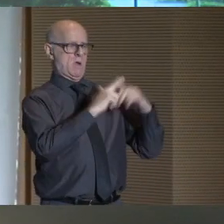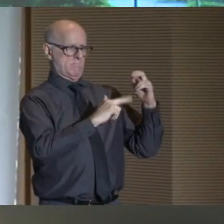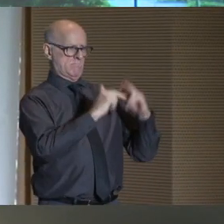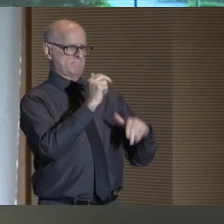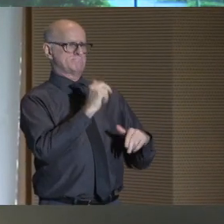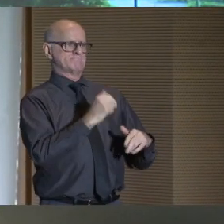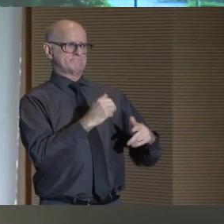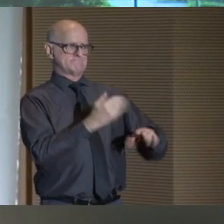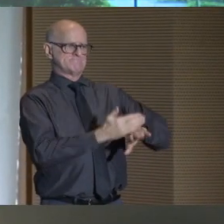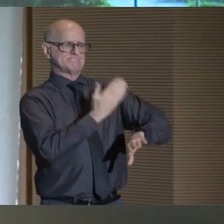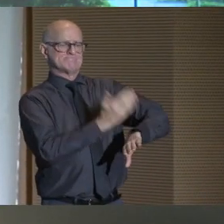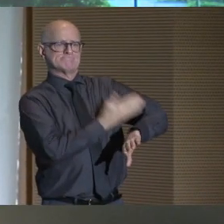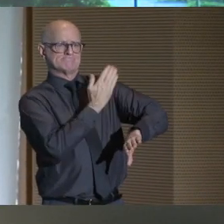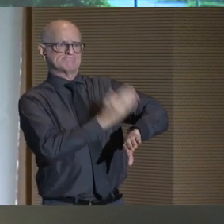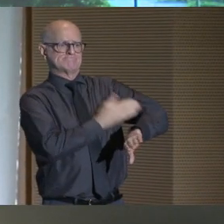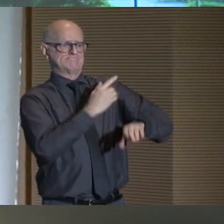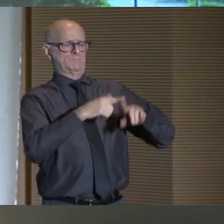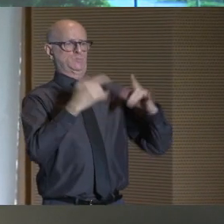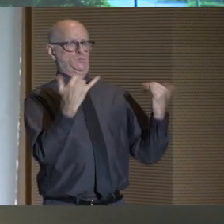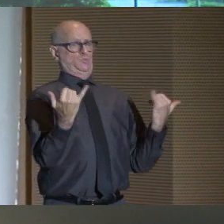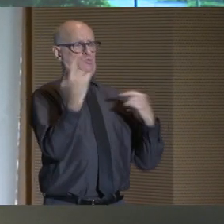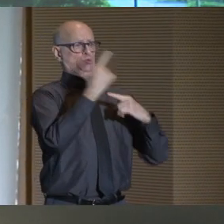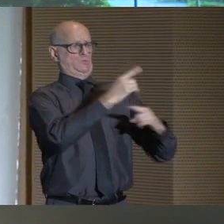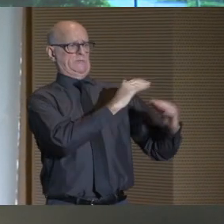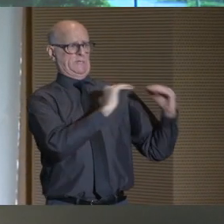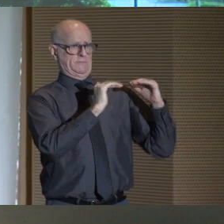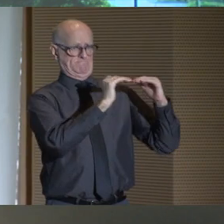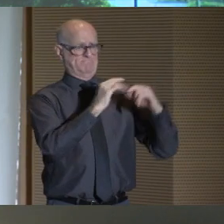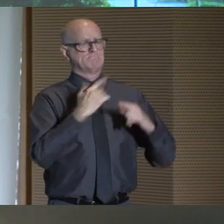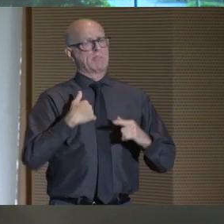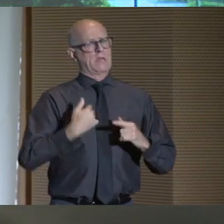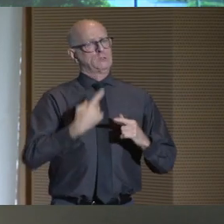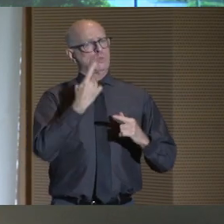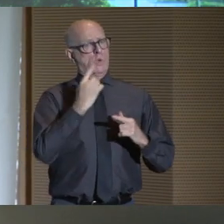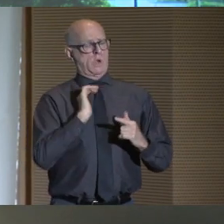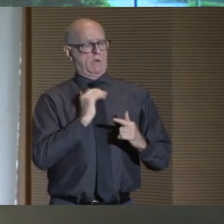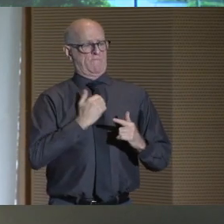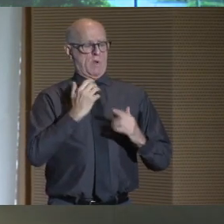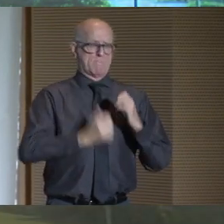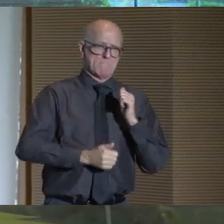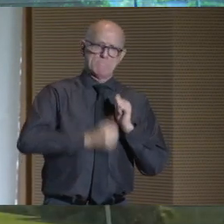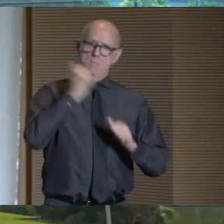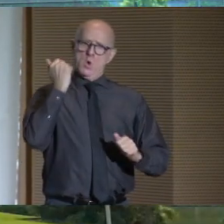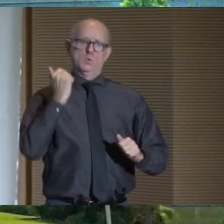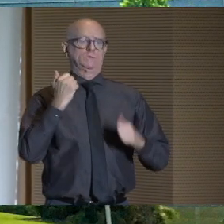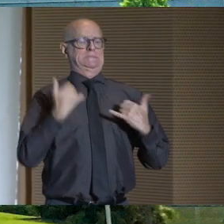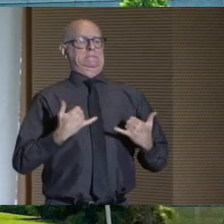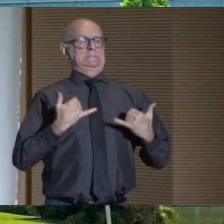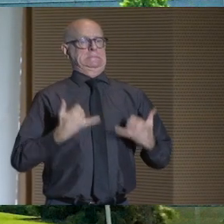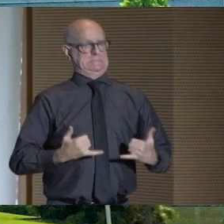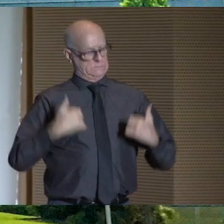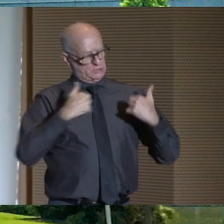Bringing our facilities up to modern standards at all of our campuses is one of our most urgent challenges